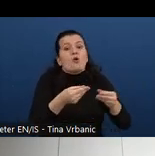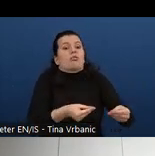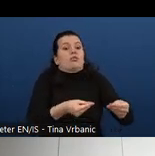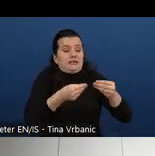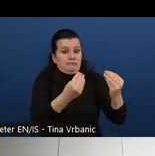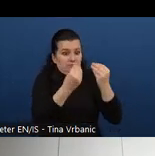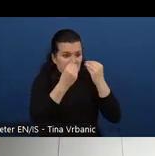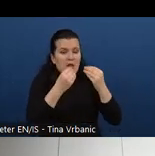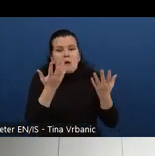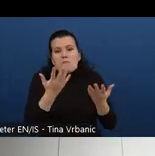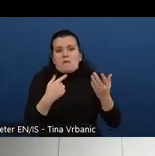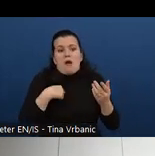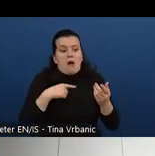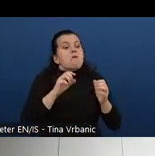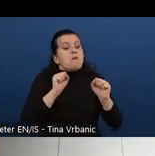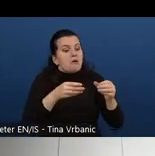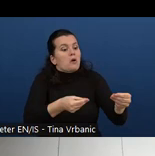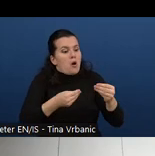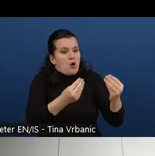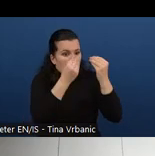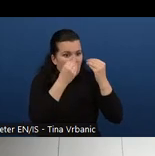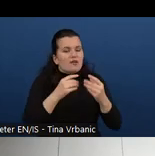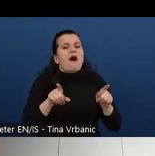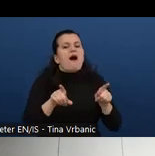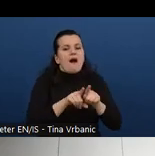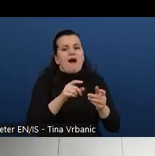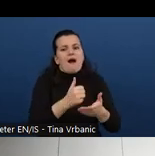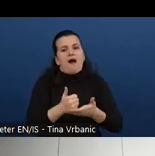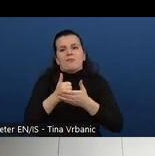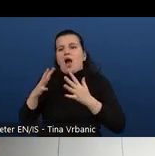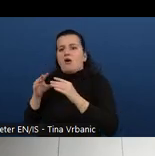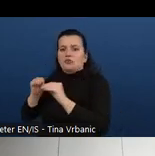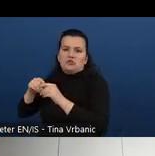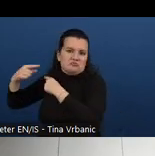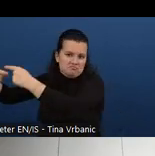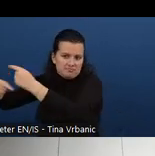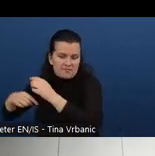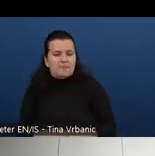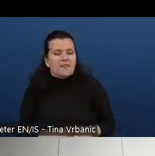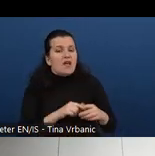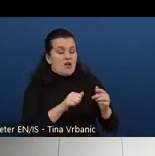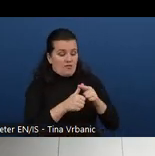The designer, developer and content authors is what we call specialized roles.